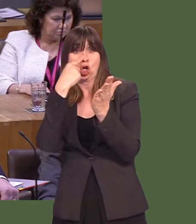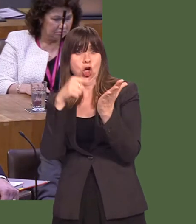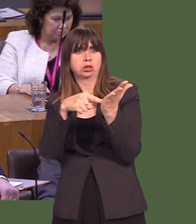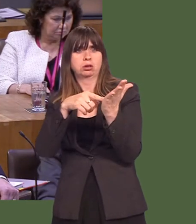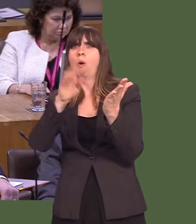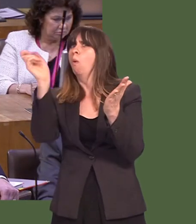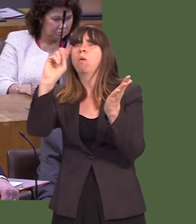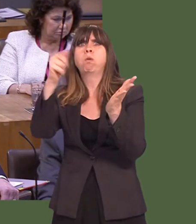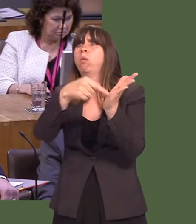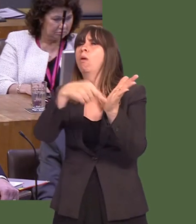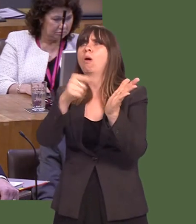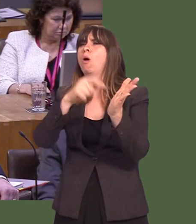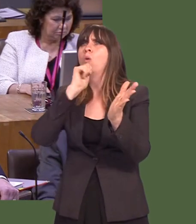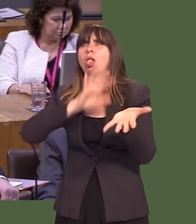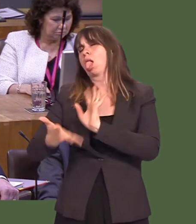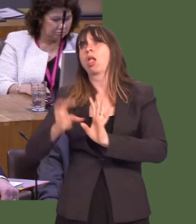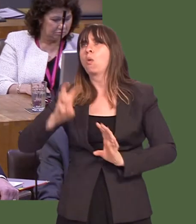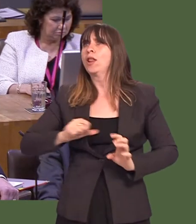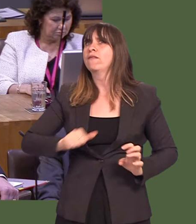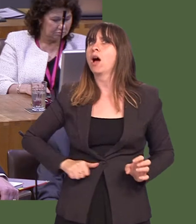hugely adverse impact on our own farmers.